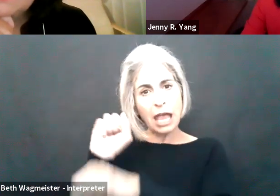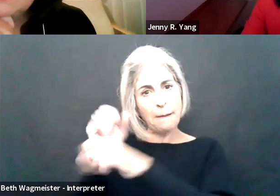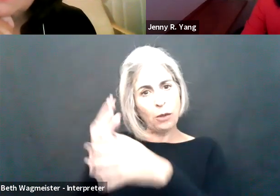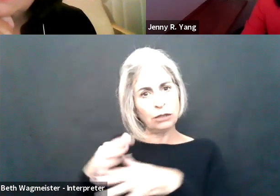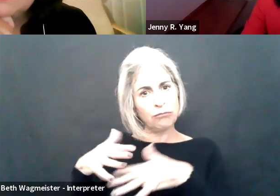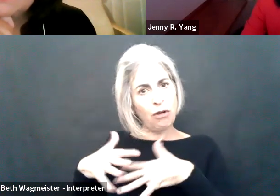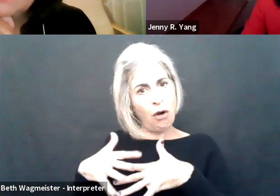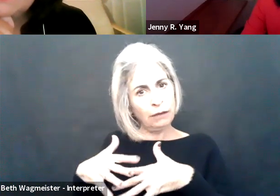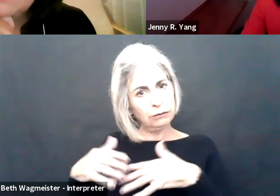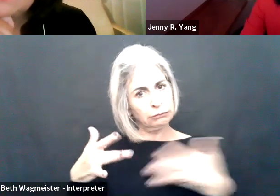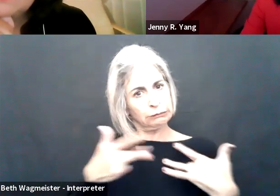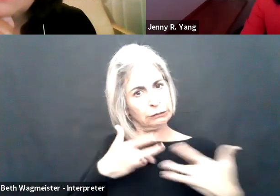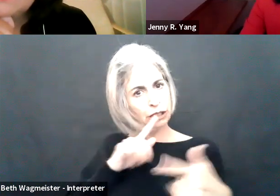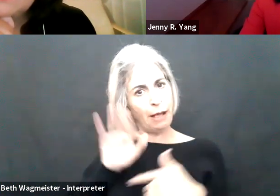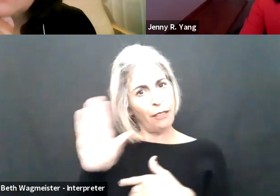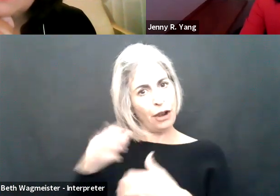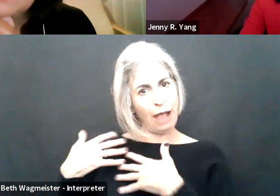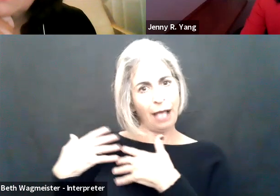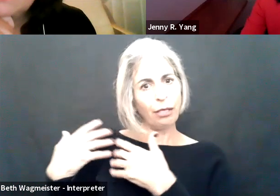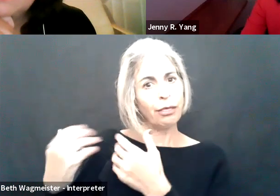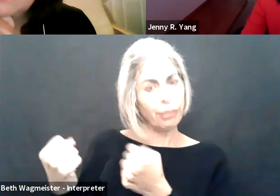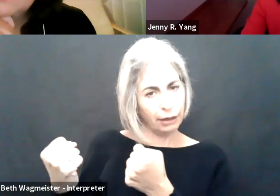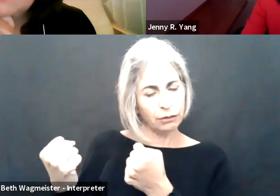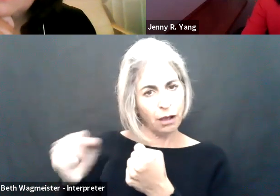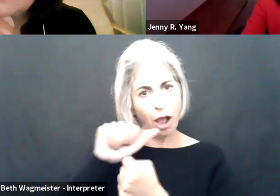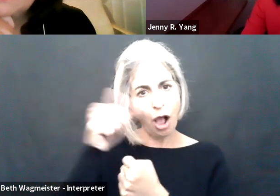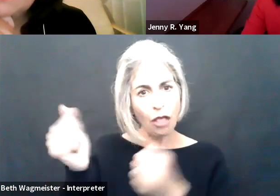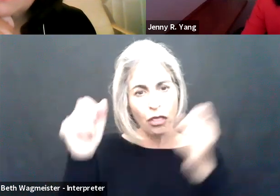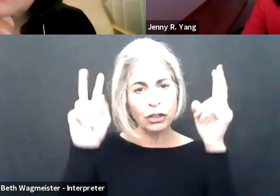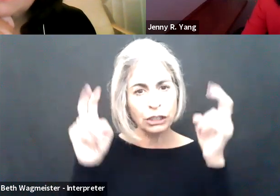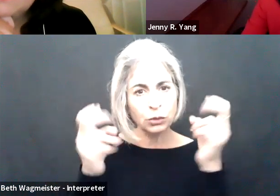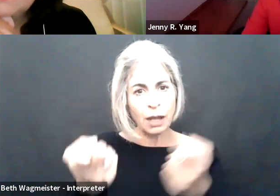Another question that arises is what if employees are nervous or concerned about